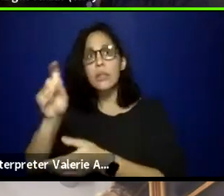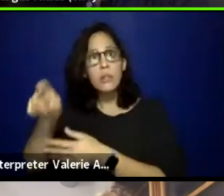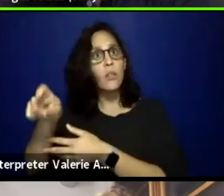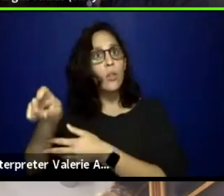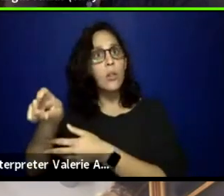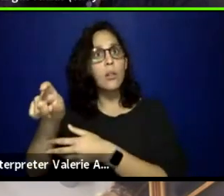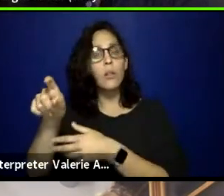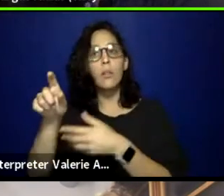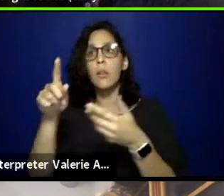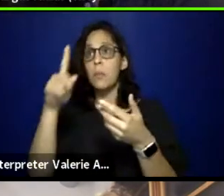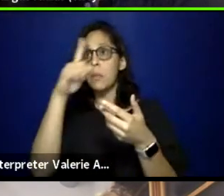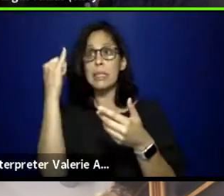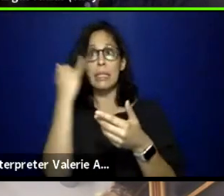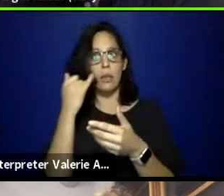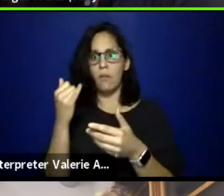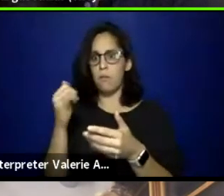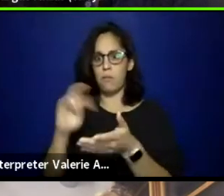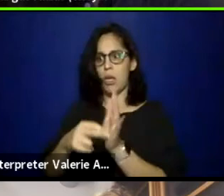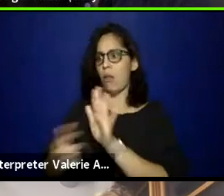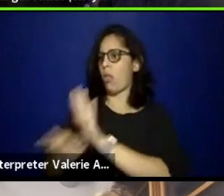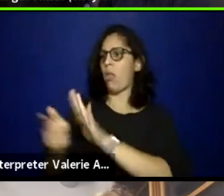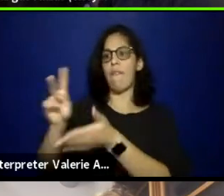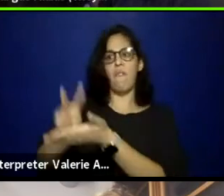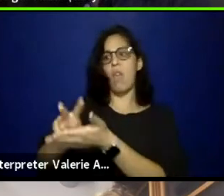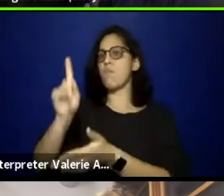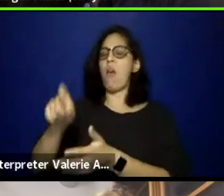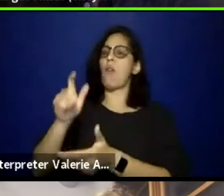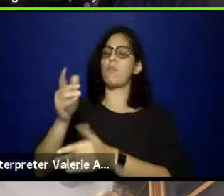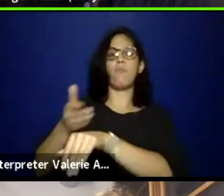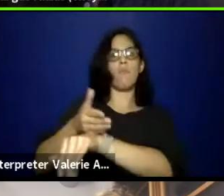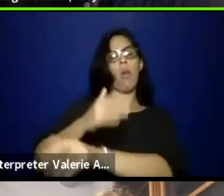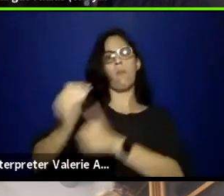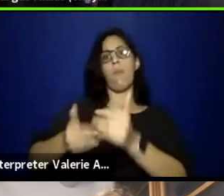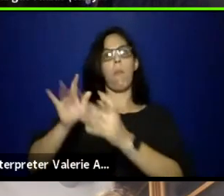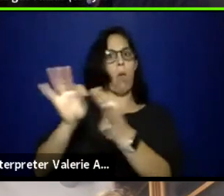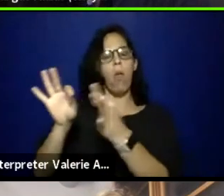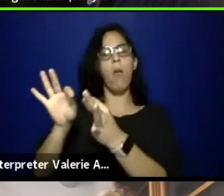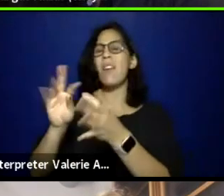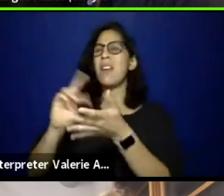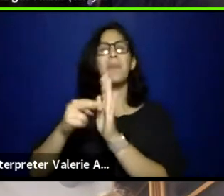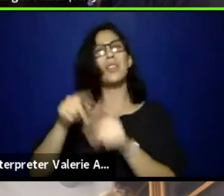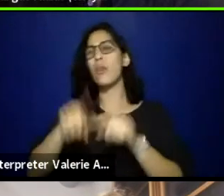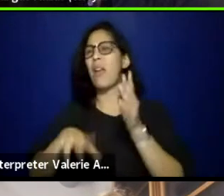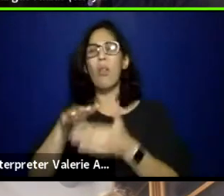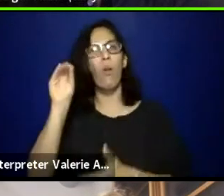and you're expected to represent that identity. And so, those are the red flags for me.